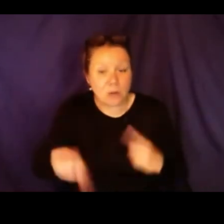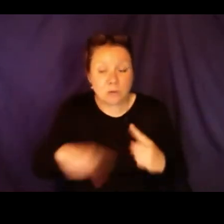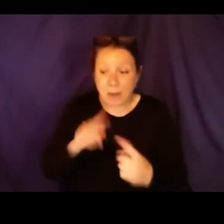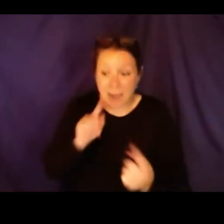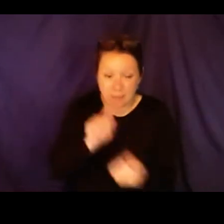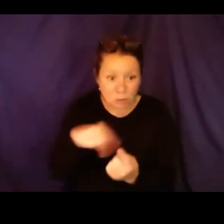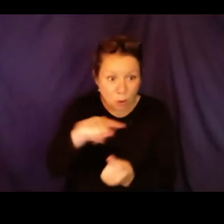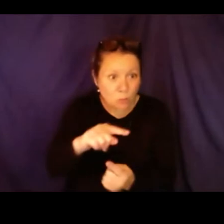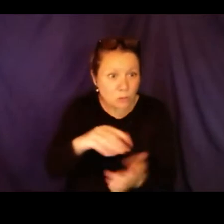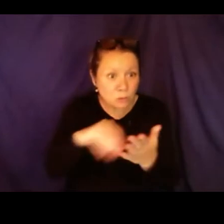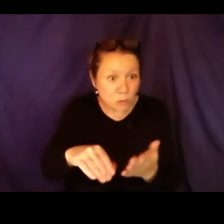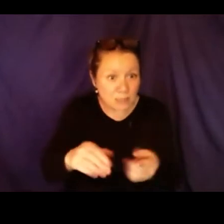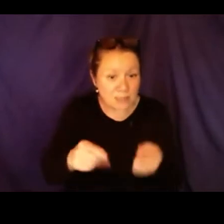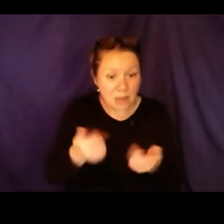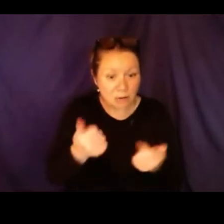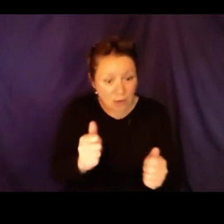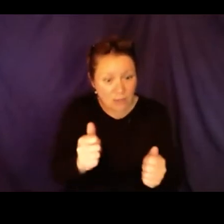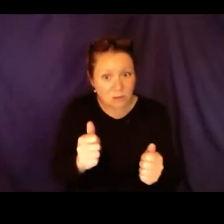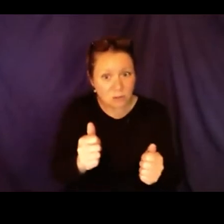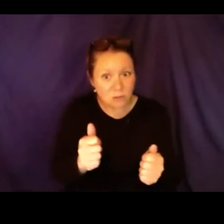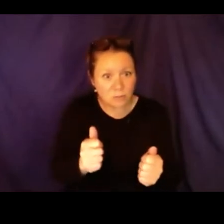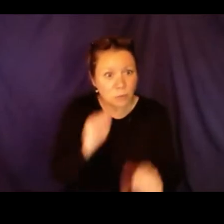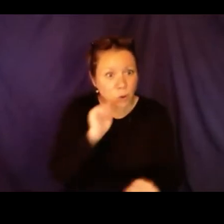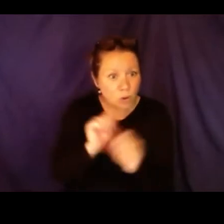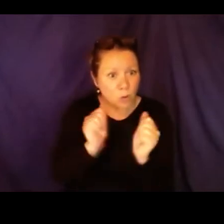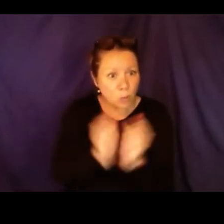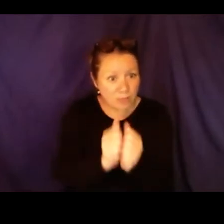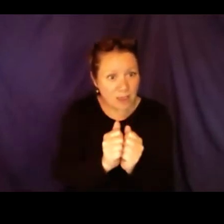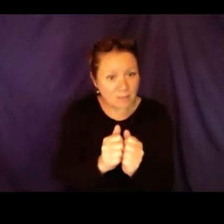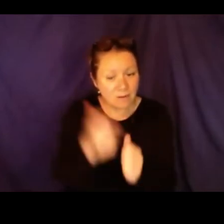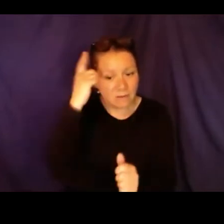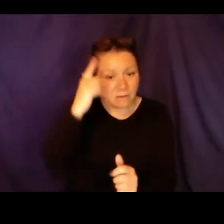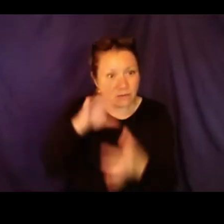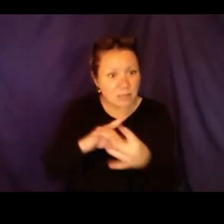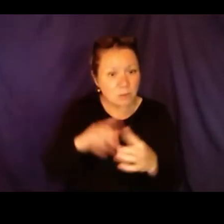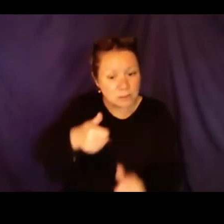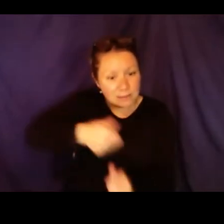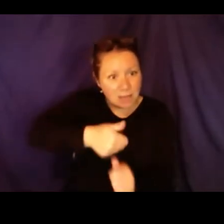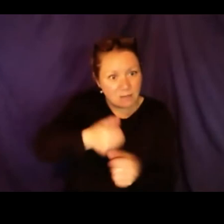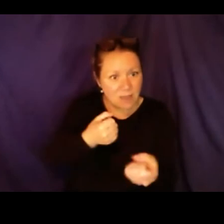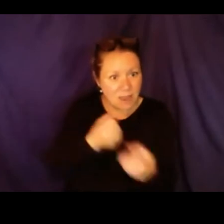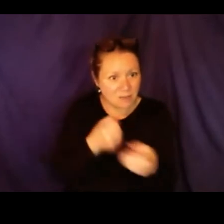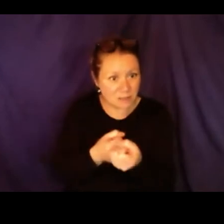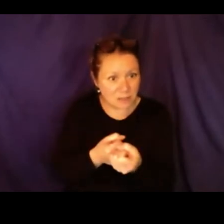IEP. Or he has been pulled out of the class but doesn't know it is a type of disability. When I meet them and